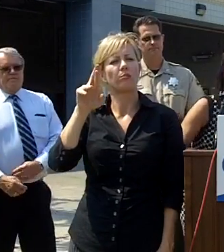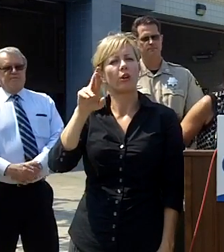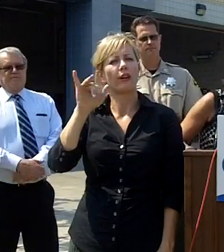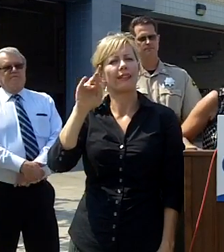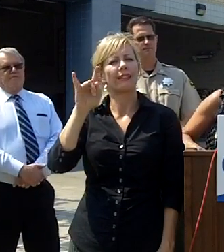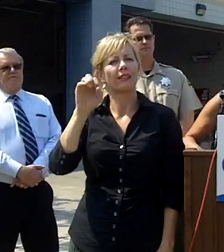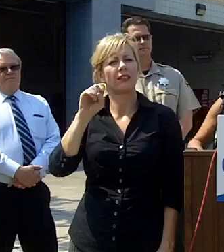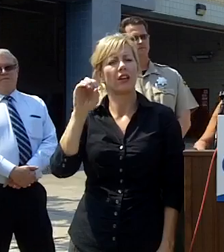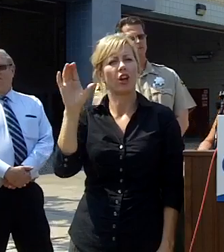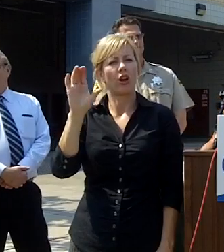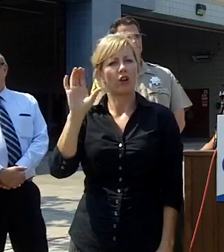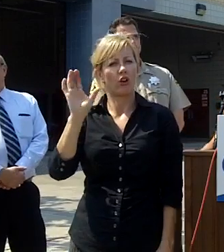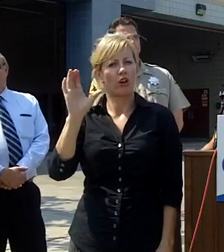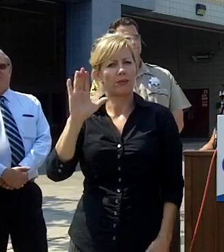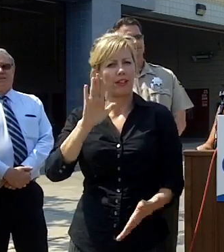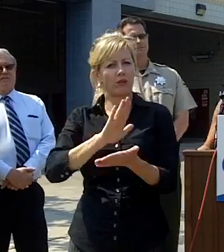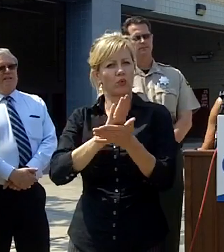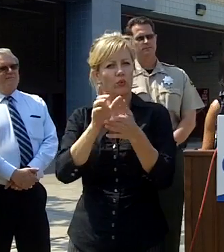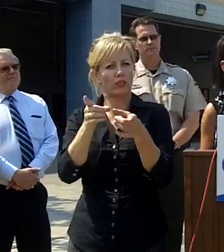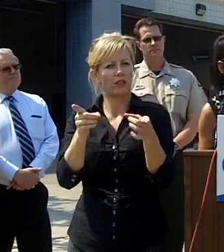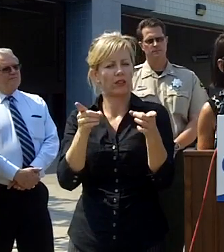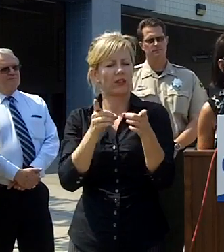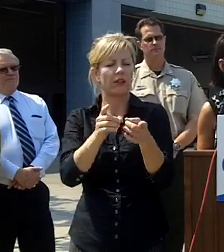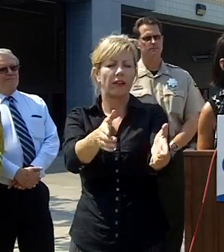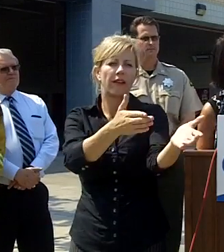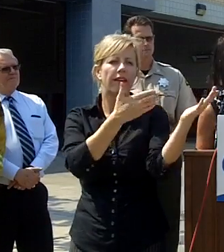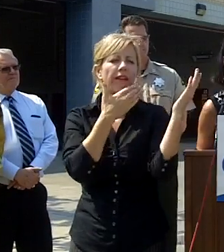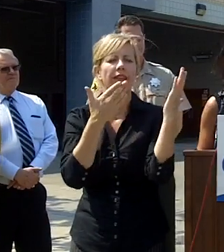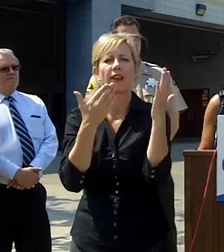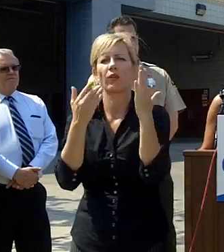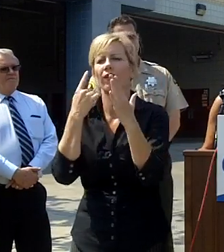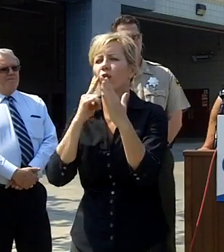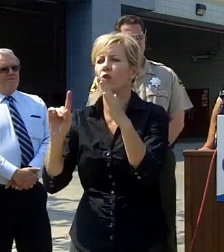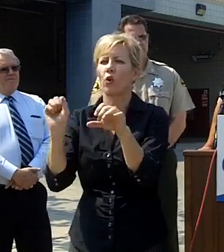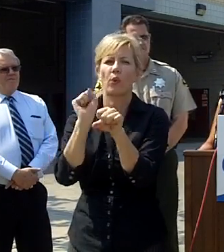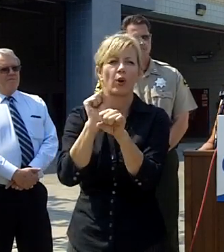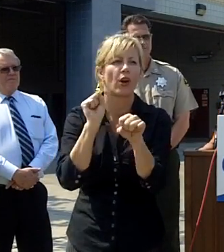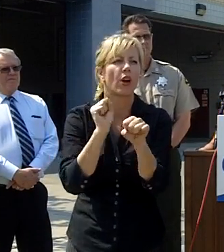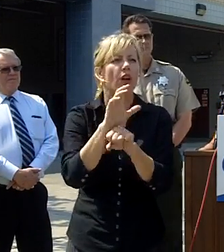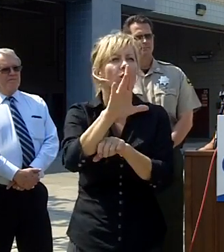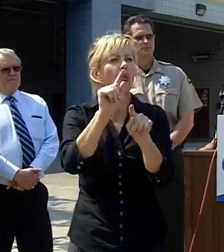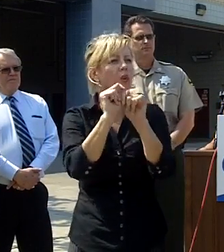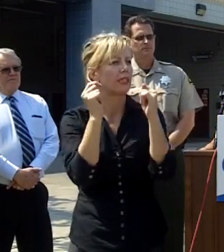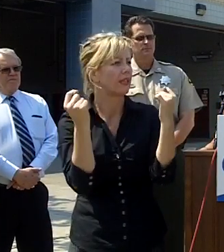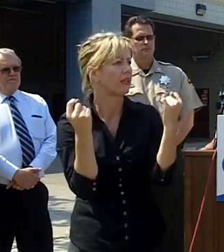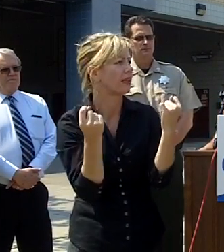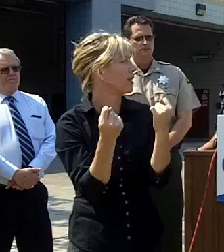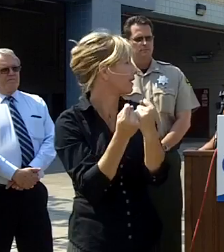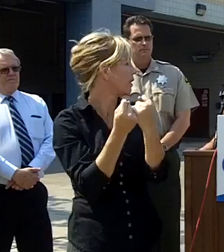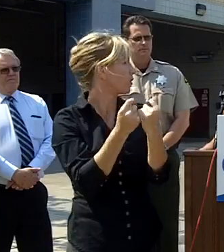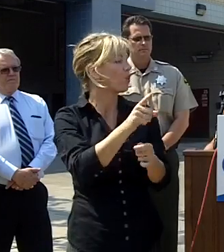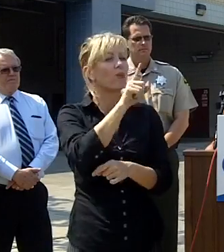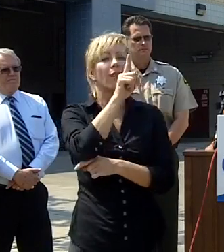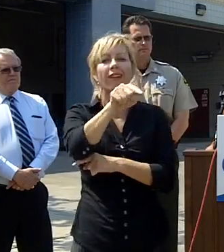good afternoon Thank You chief Davis for all the remarkable work of your team and I'm happy to say